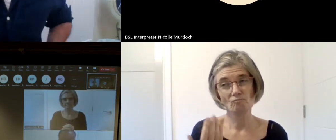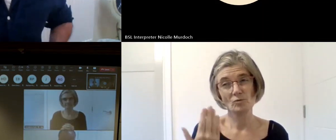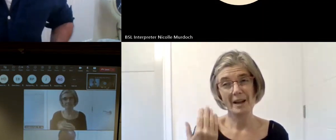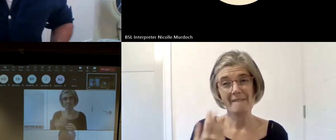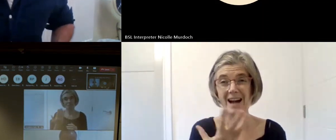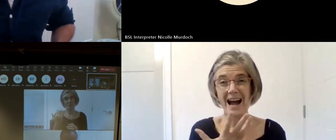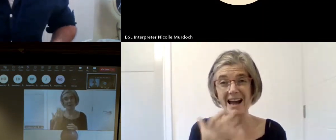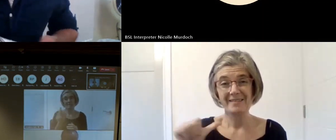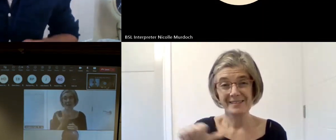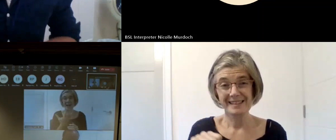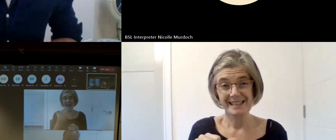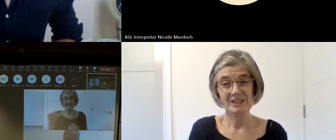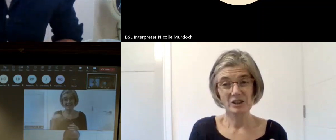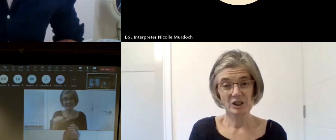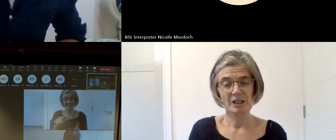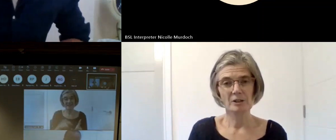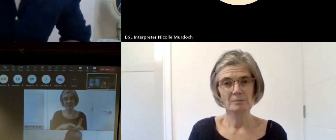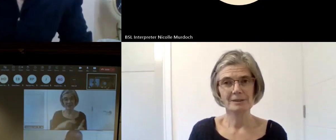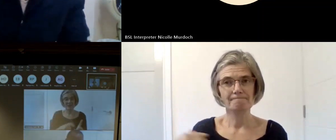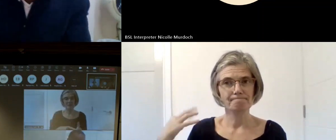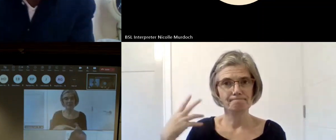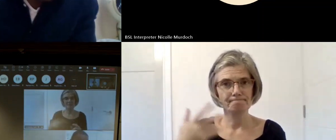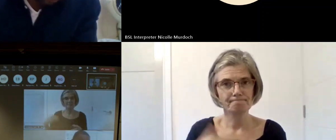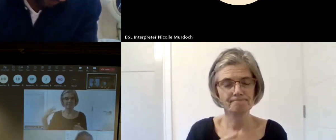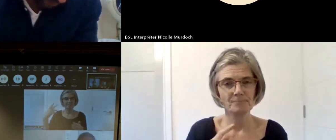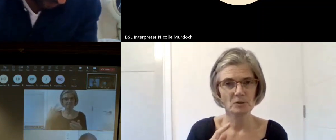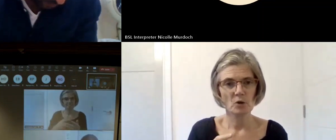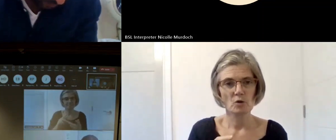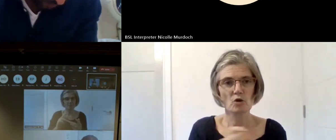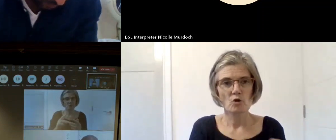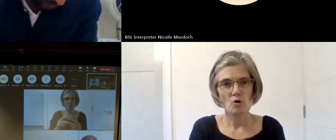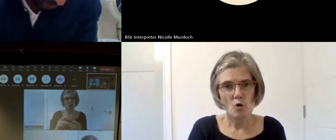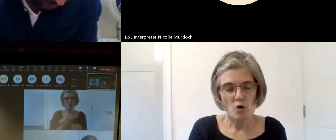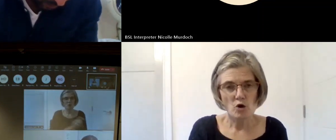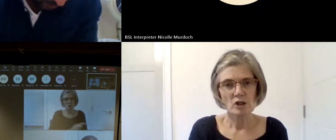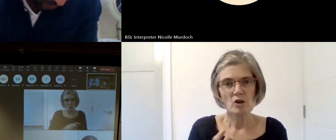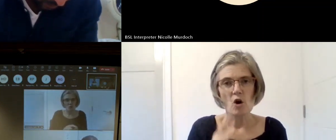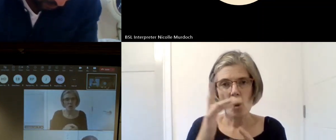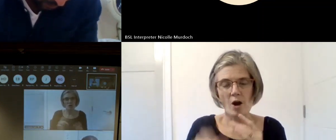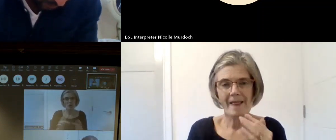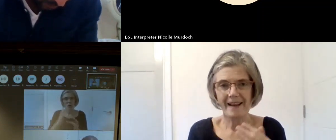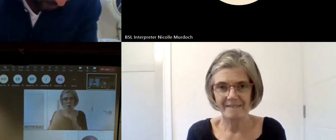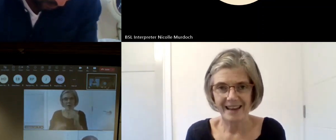and events and online events and for Community groups which are mainly volun to Le my colleague